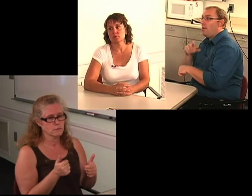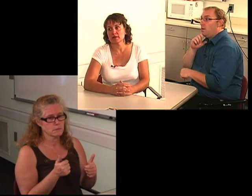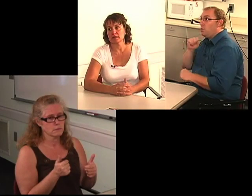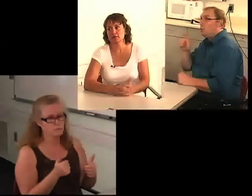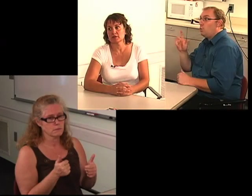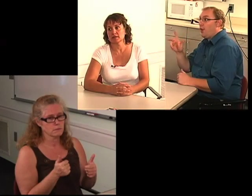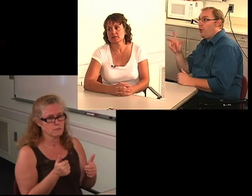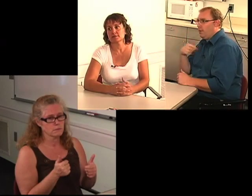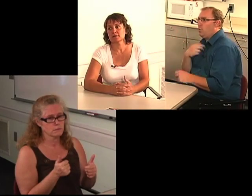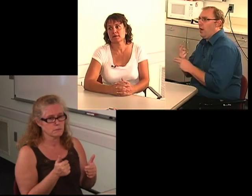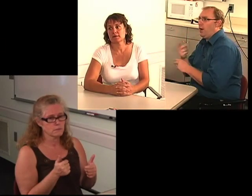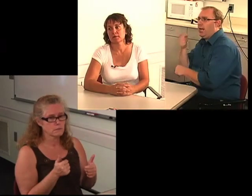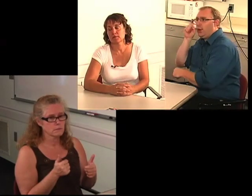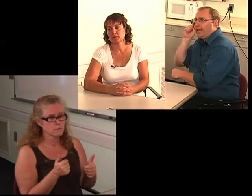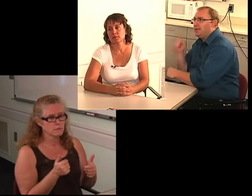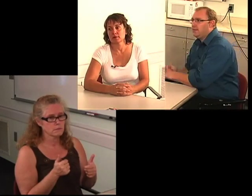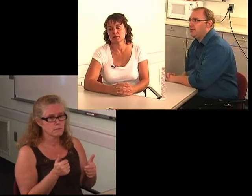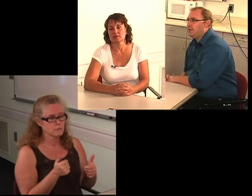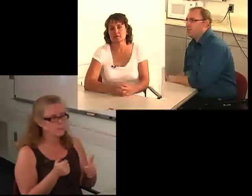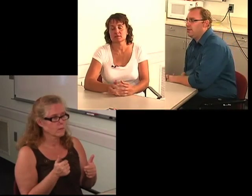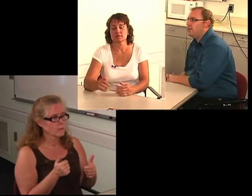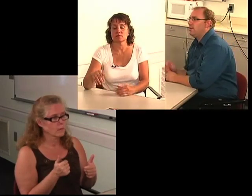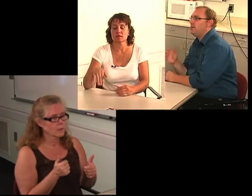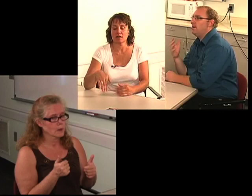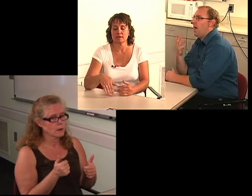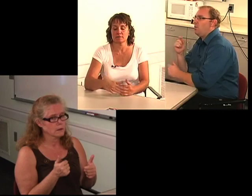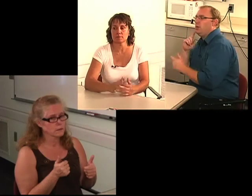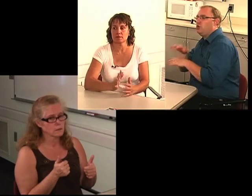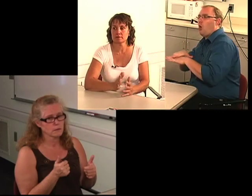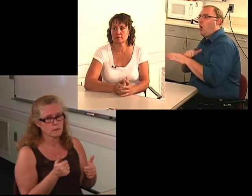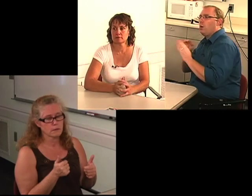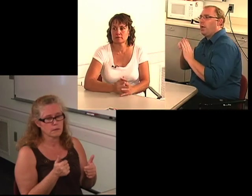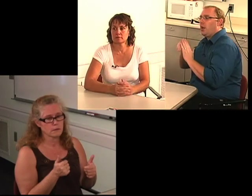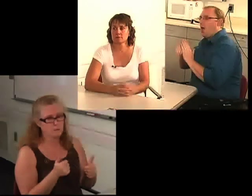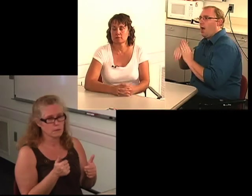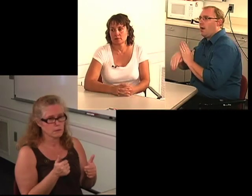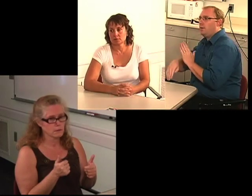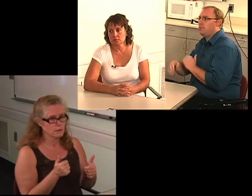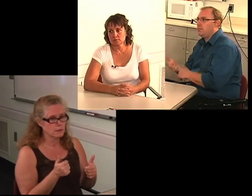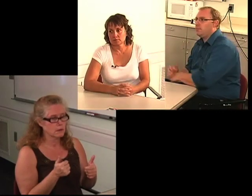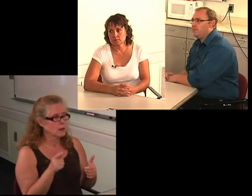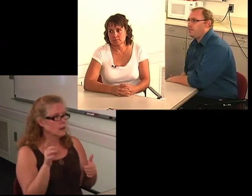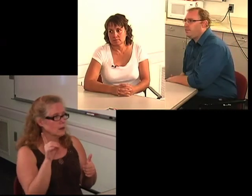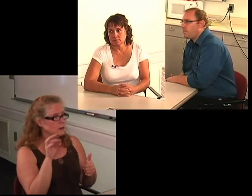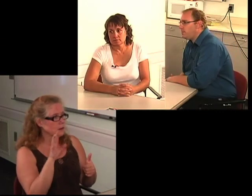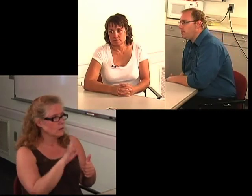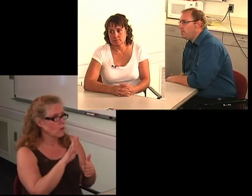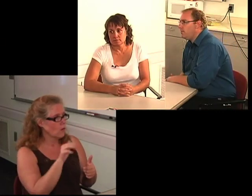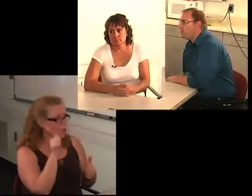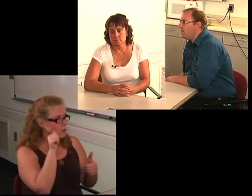And it's been a slow decline from there.